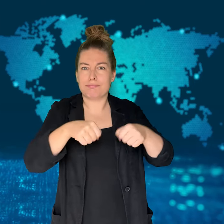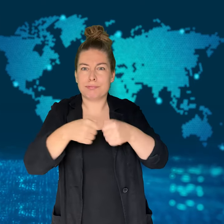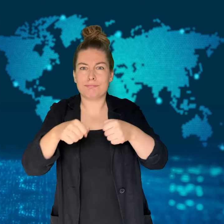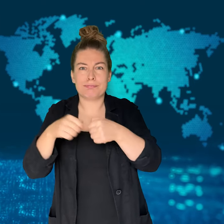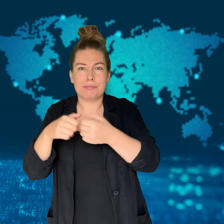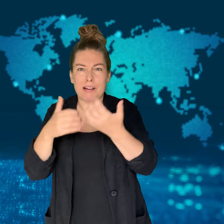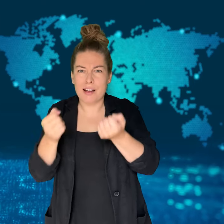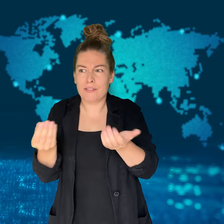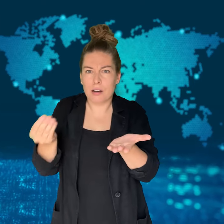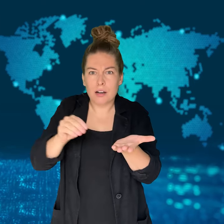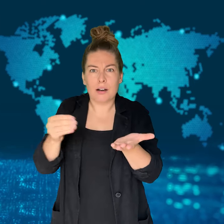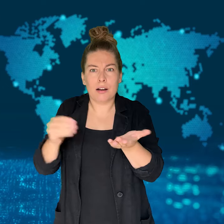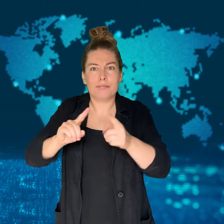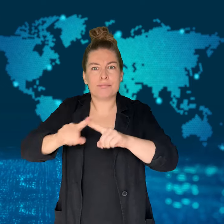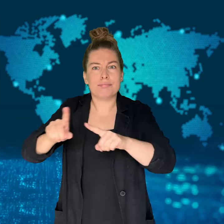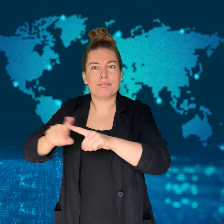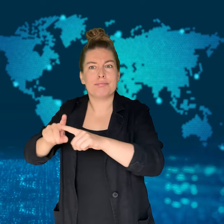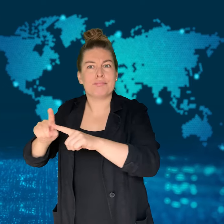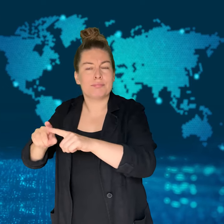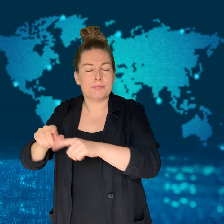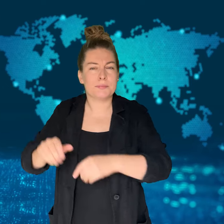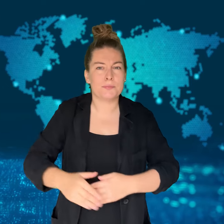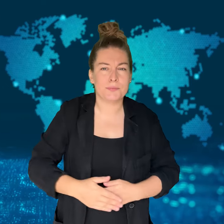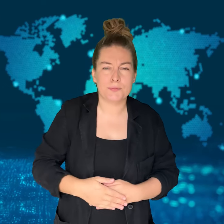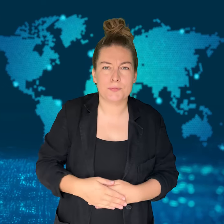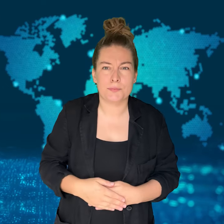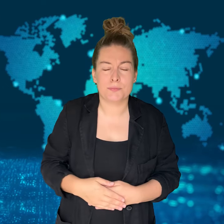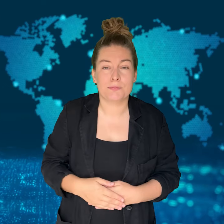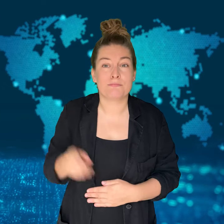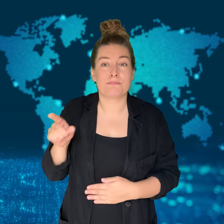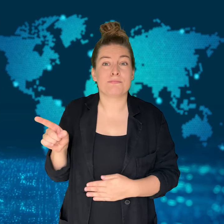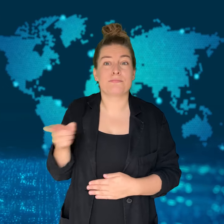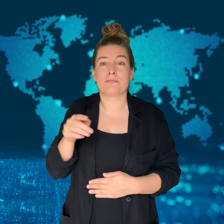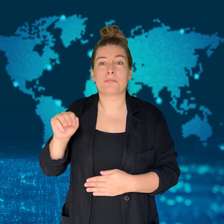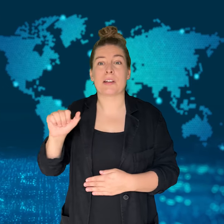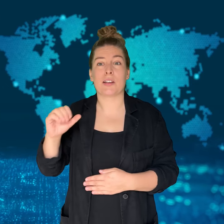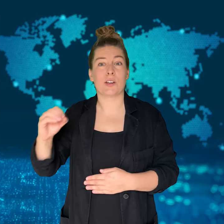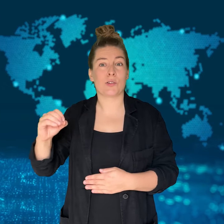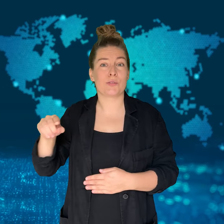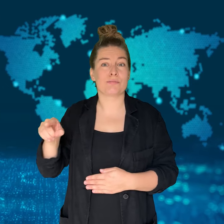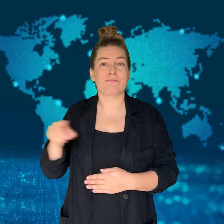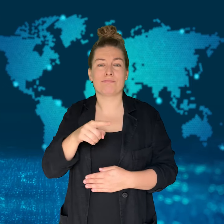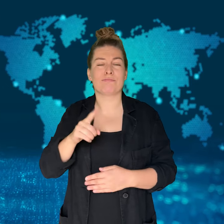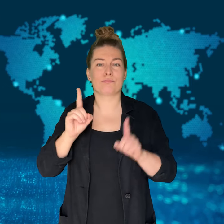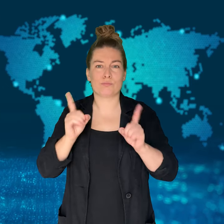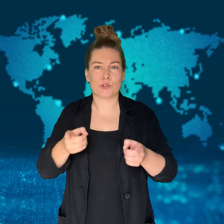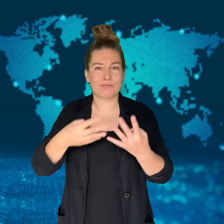Mao was sentenced to 28 years by the Taipei District Court.